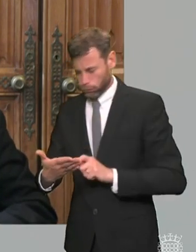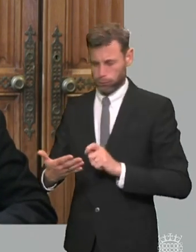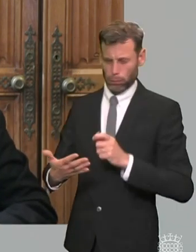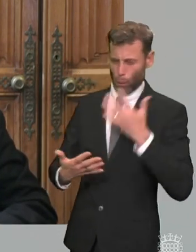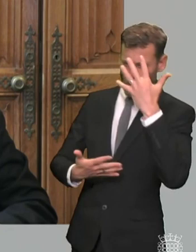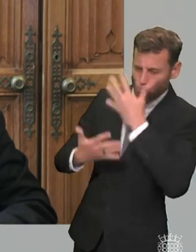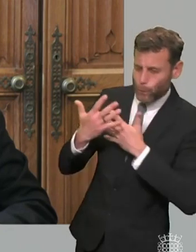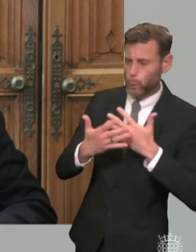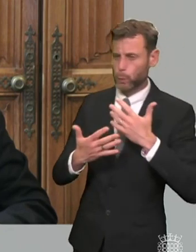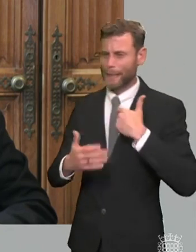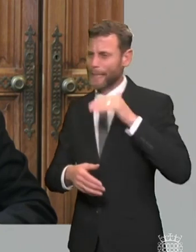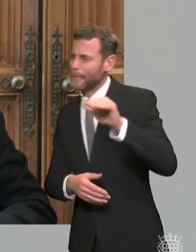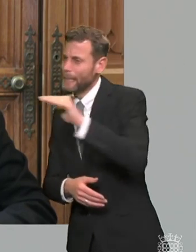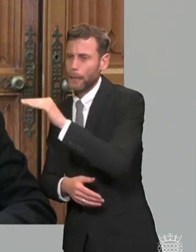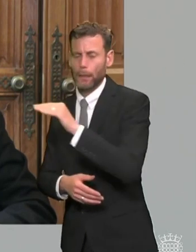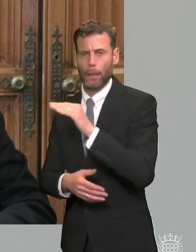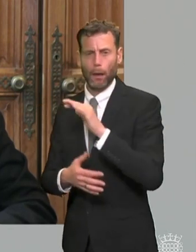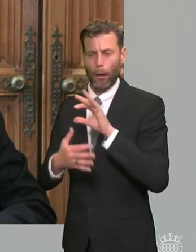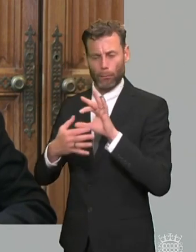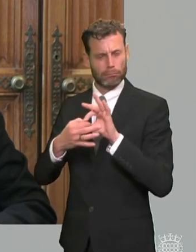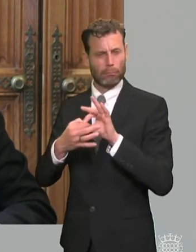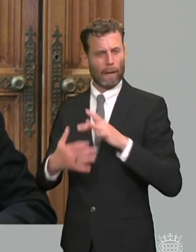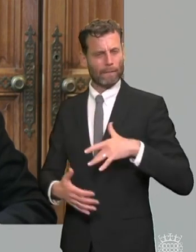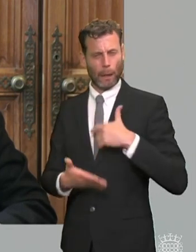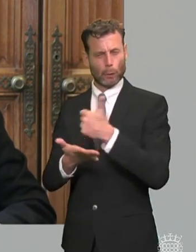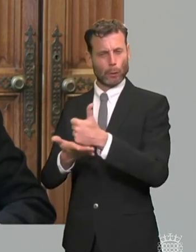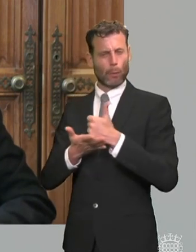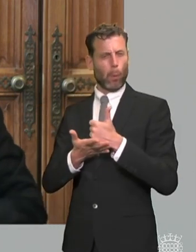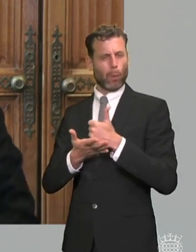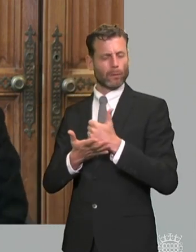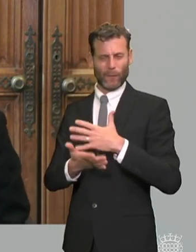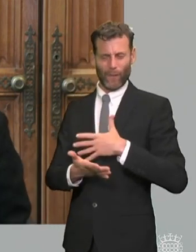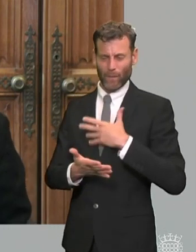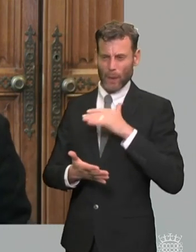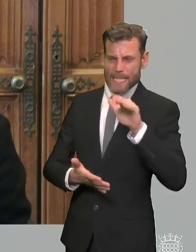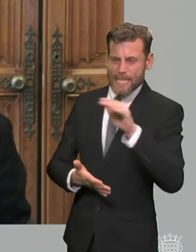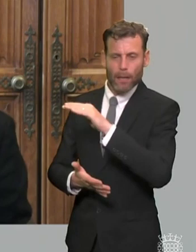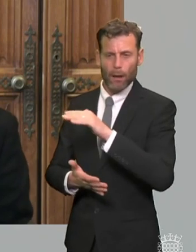in your experience what are the main reasons why the send system is bureaucratic and adversarial